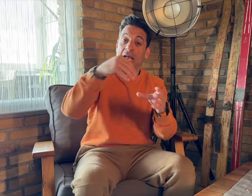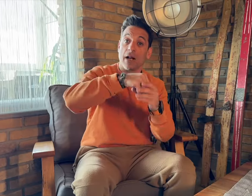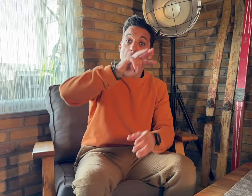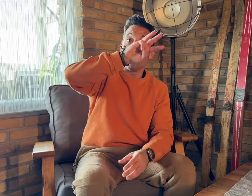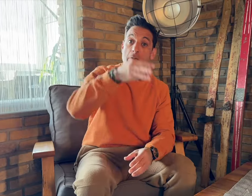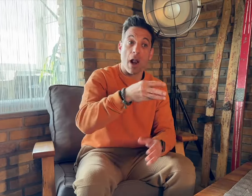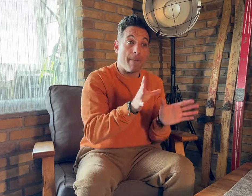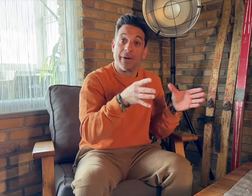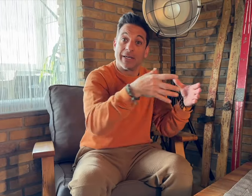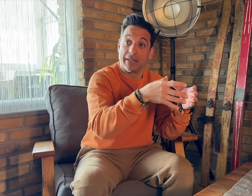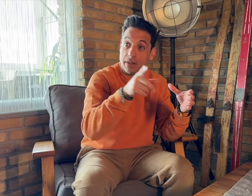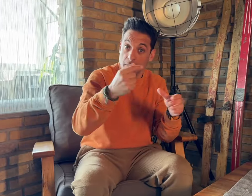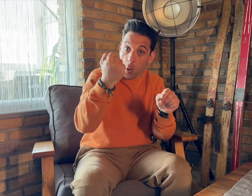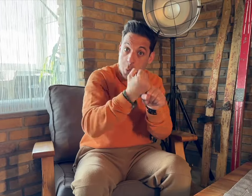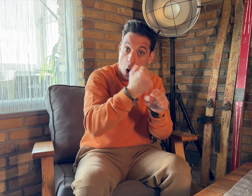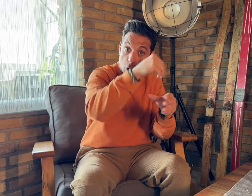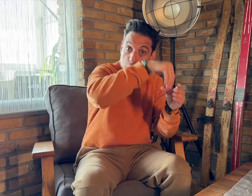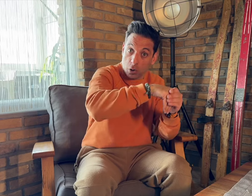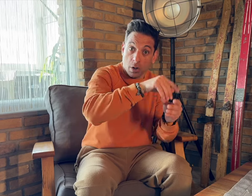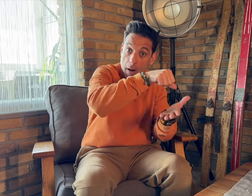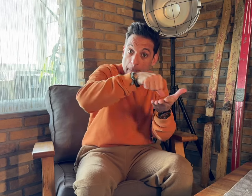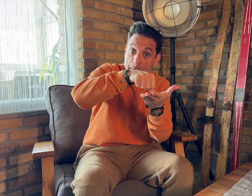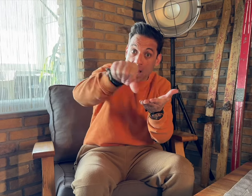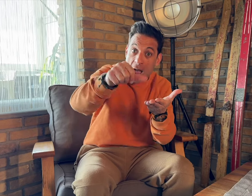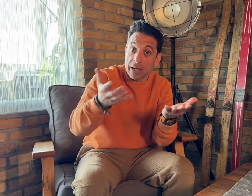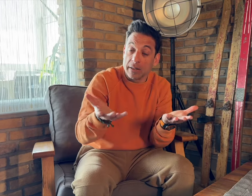[Memnos]: So, you were involved with the Paralympic team. Did you get paid?